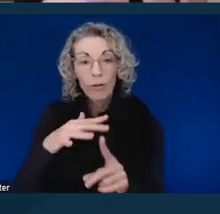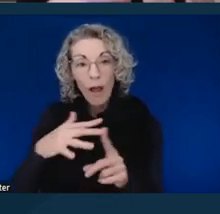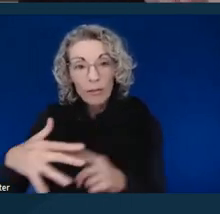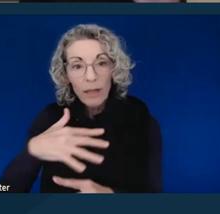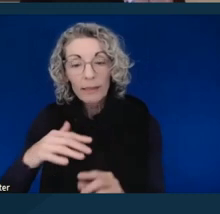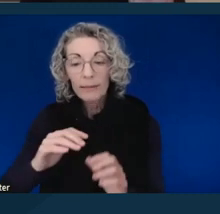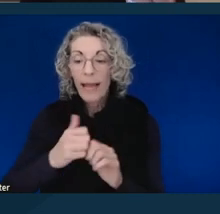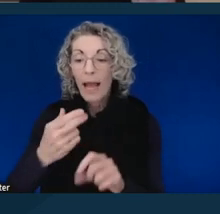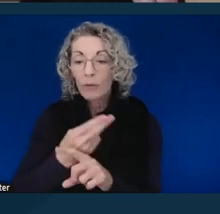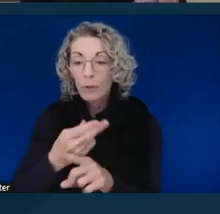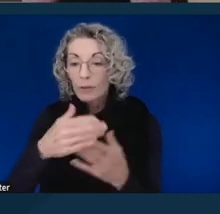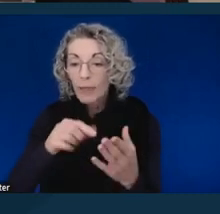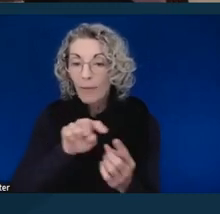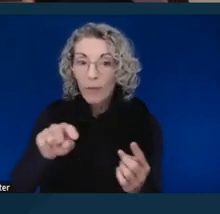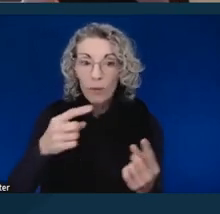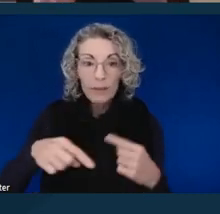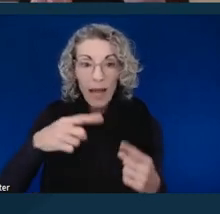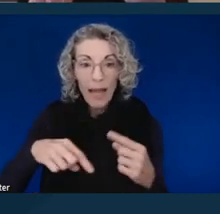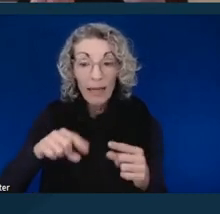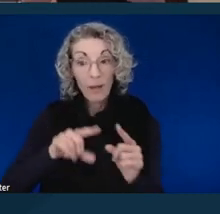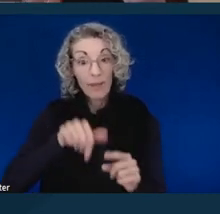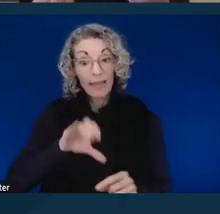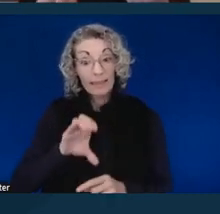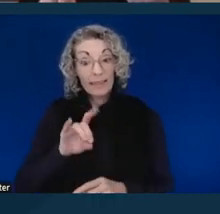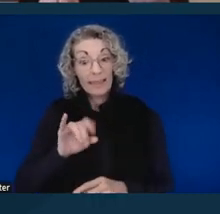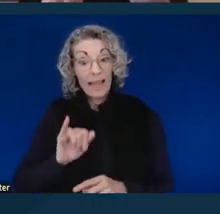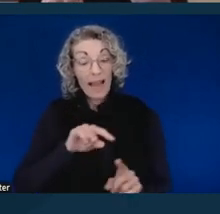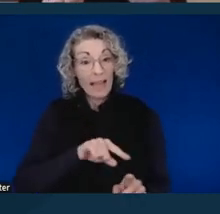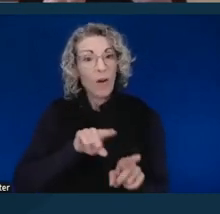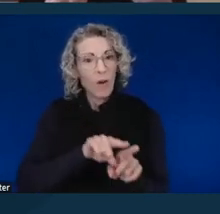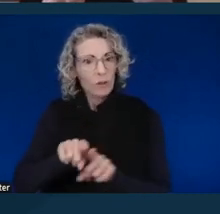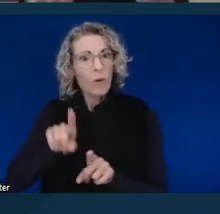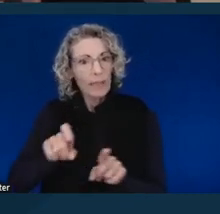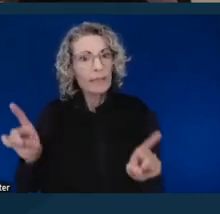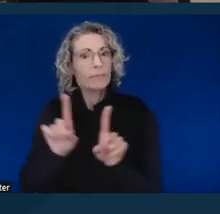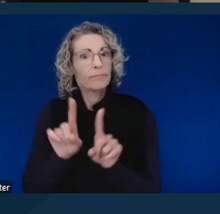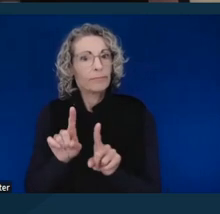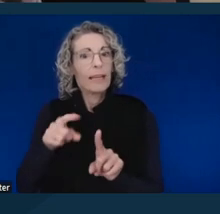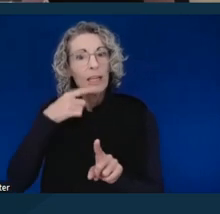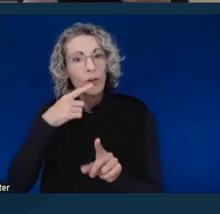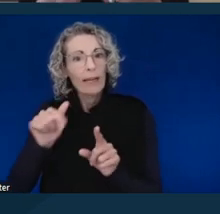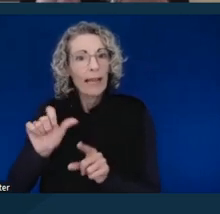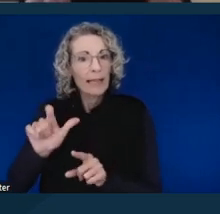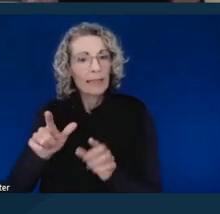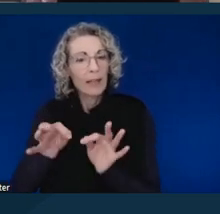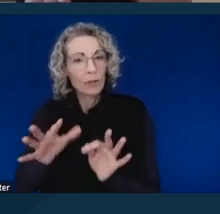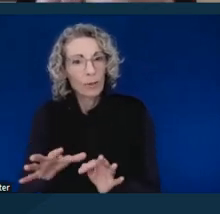But that certified deaf interpreter also needs the ASL, the hearing ASL interpreter, and then can change the signs,